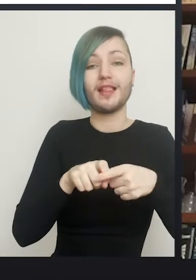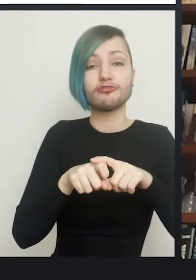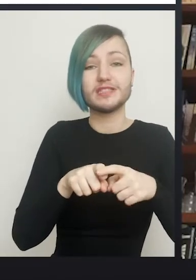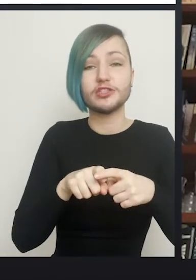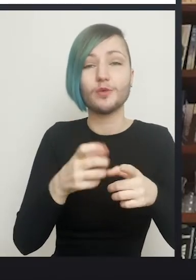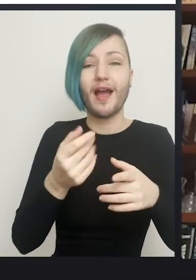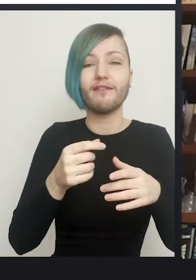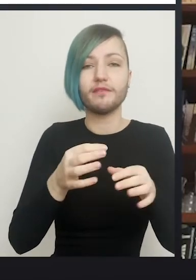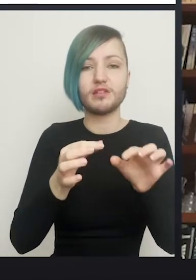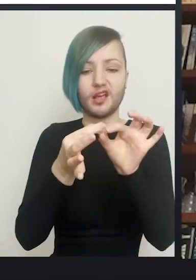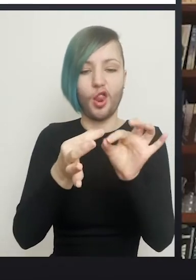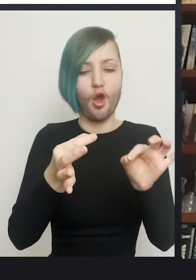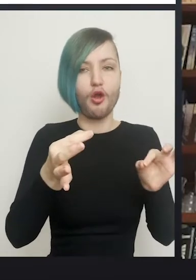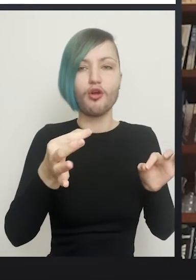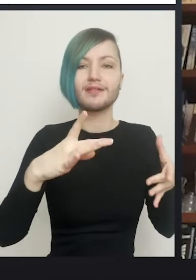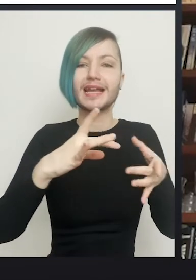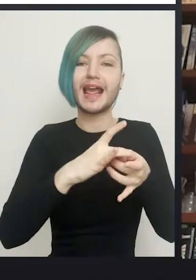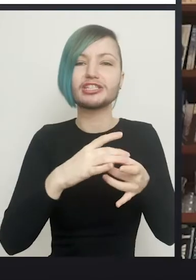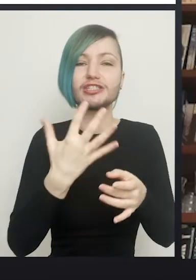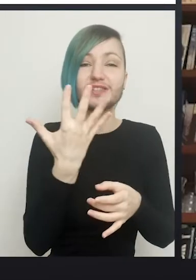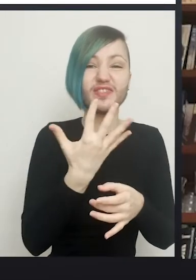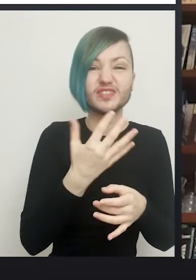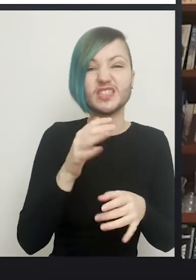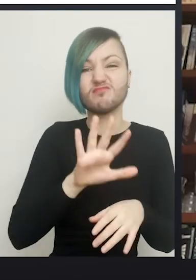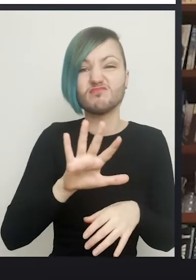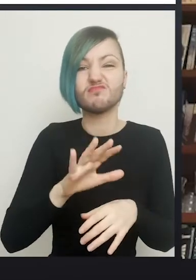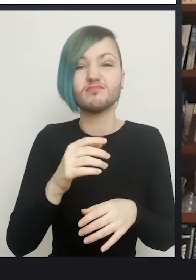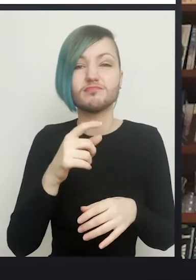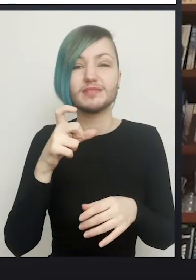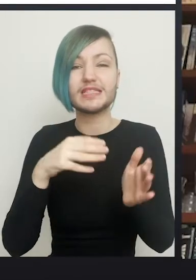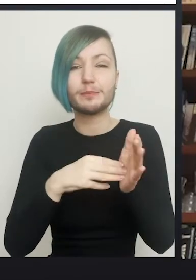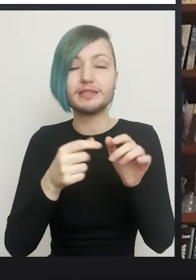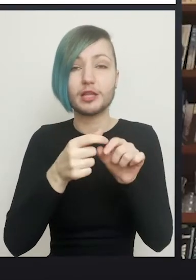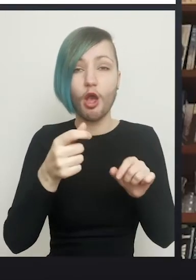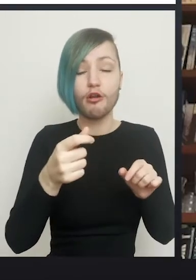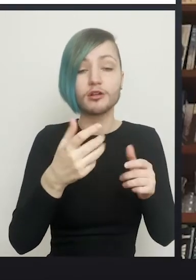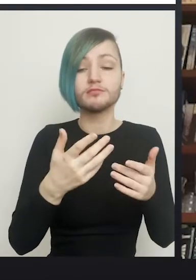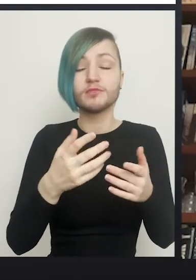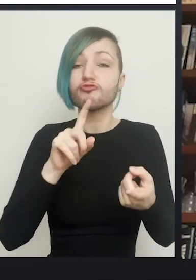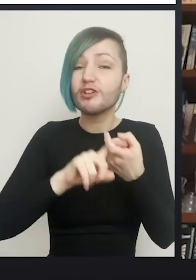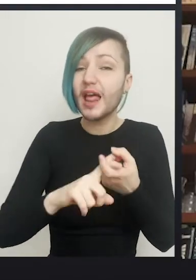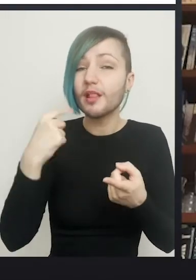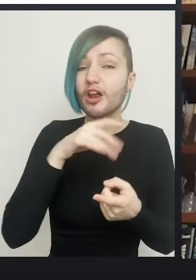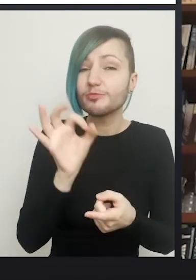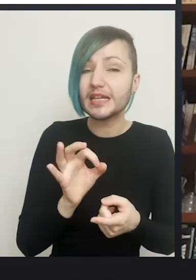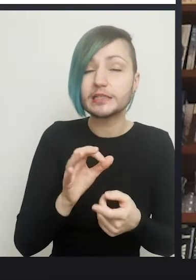15 or 16 centimetres long, that isn't a 100% reliable. In 2% of the patients the clitoris